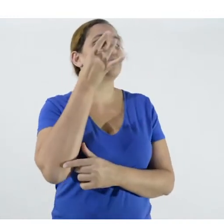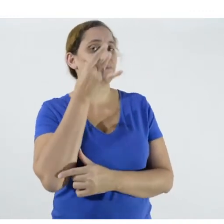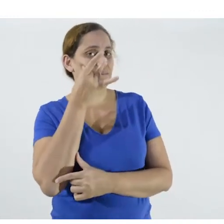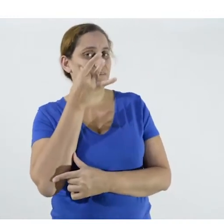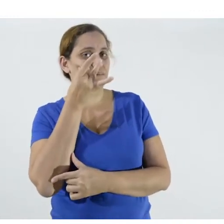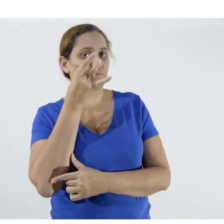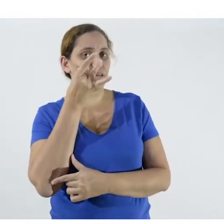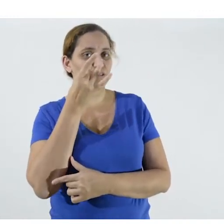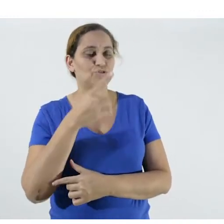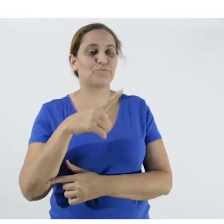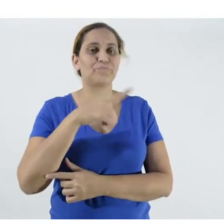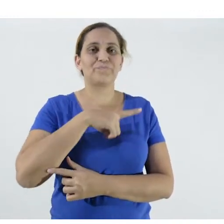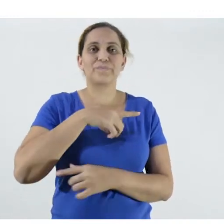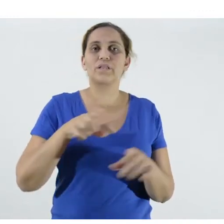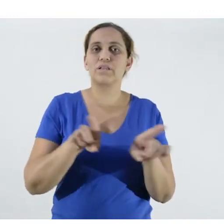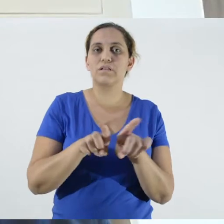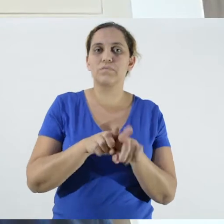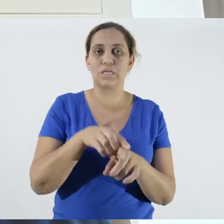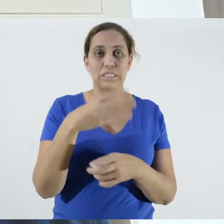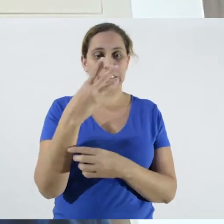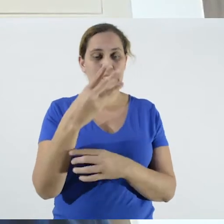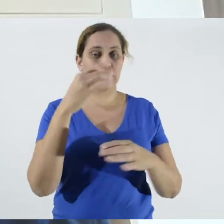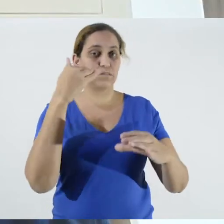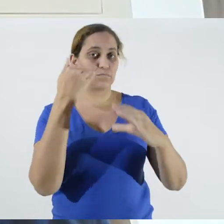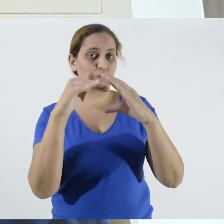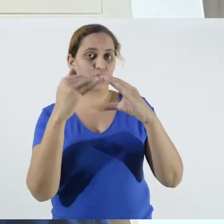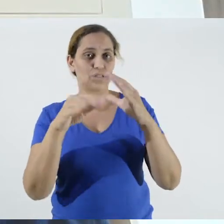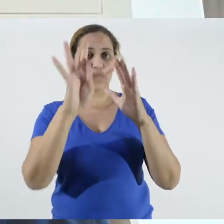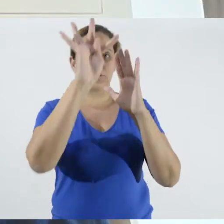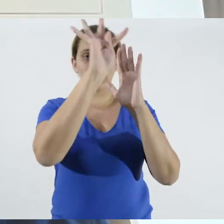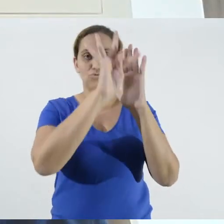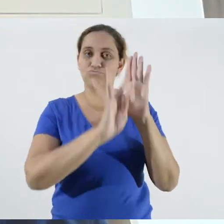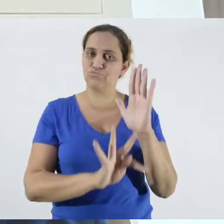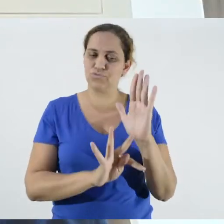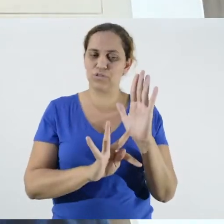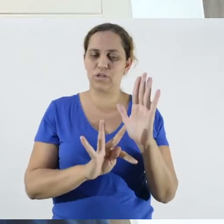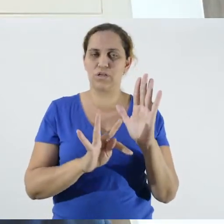text messages,